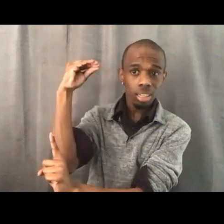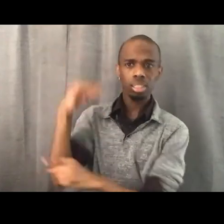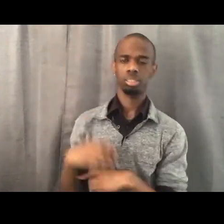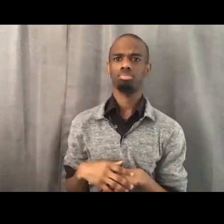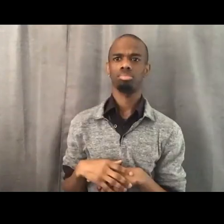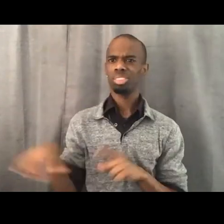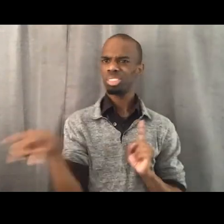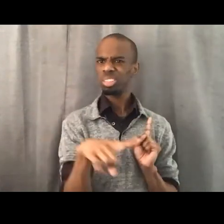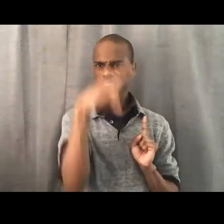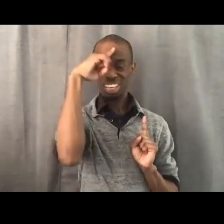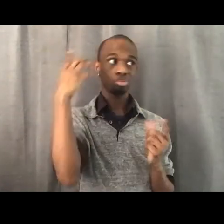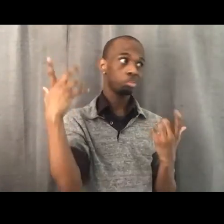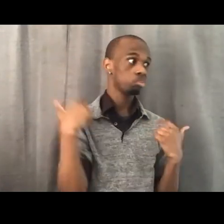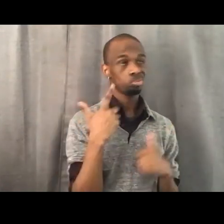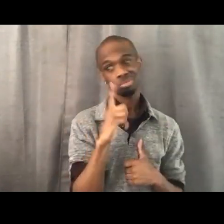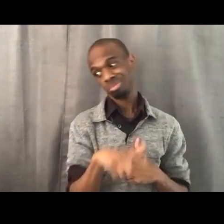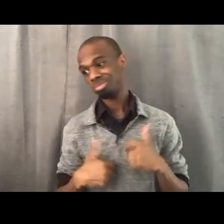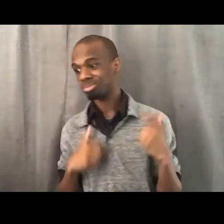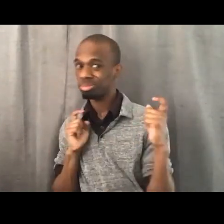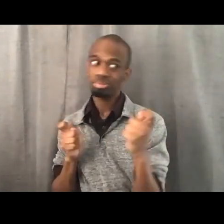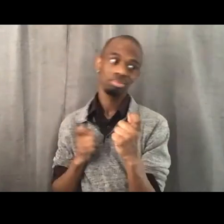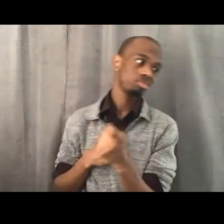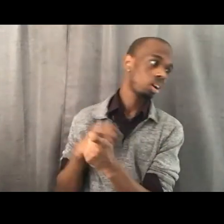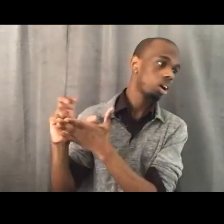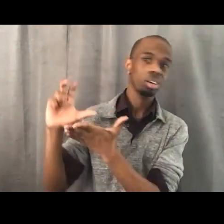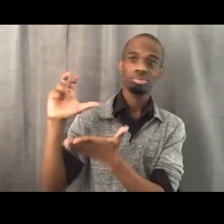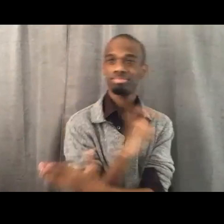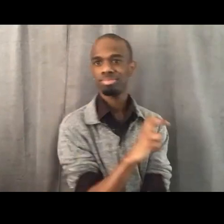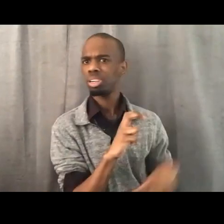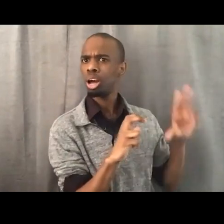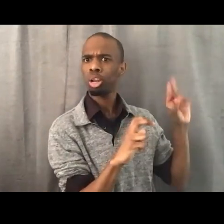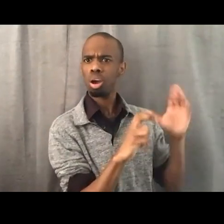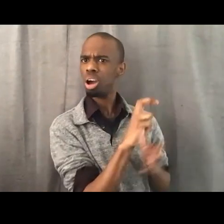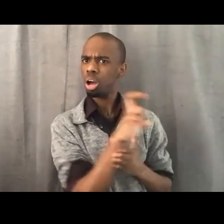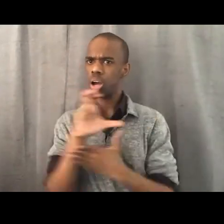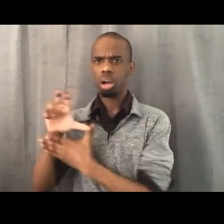And so let's revise the budget. Let's cut that other 110 million